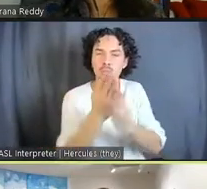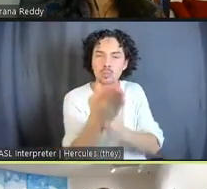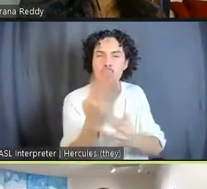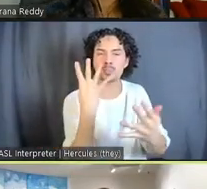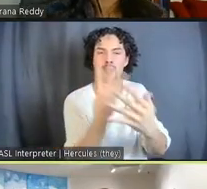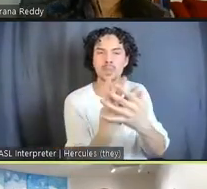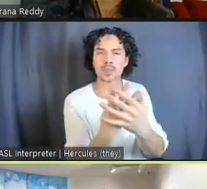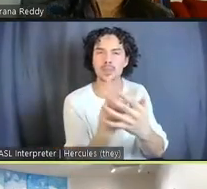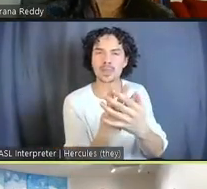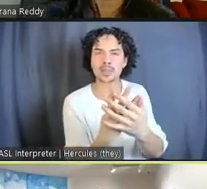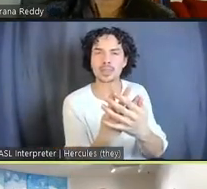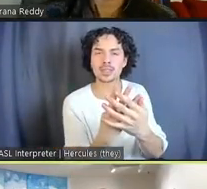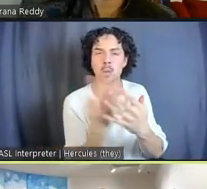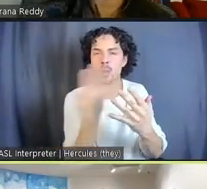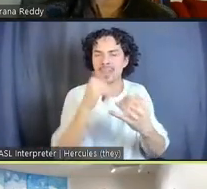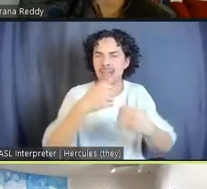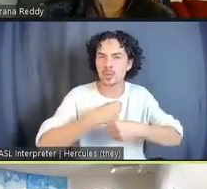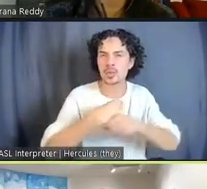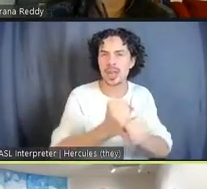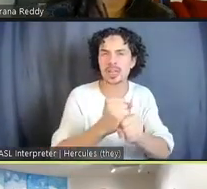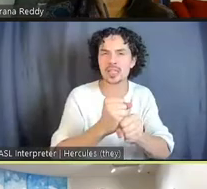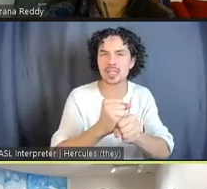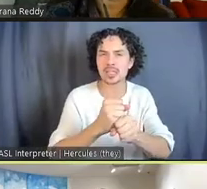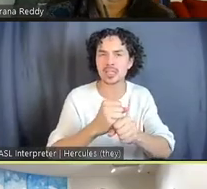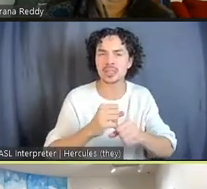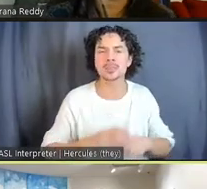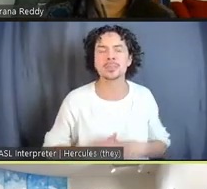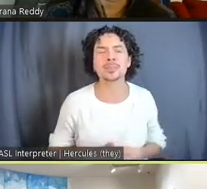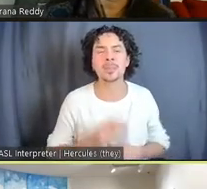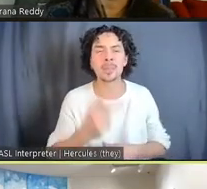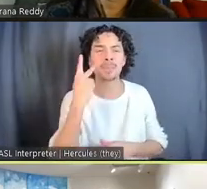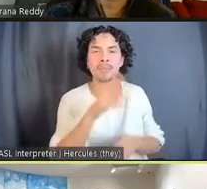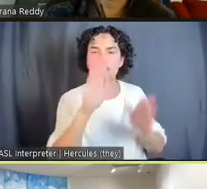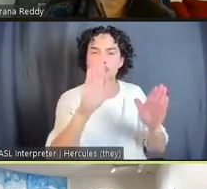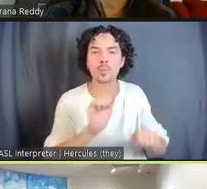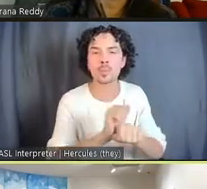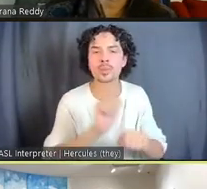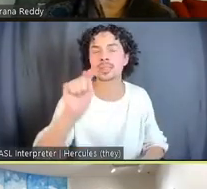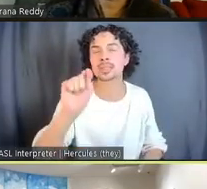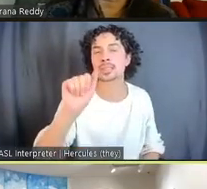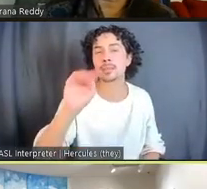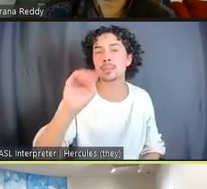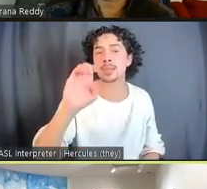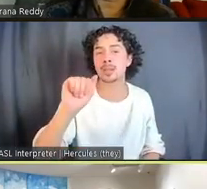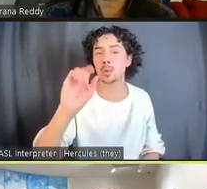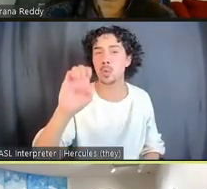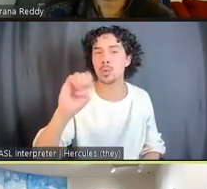captured really beautifully by this work by Tameca Cole, who was imprisoned for 26 years in Alabama.